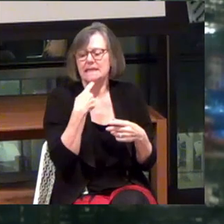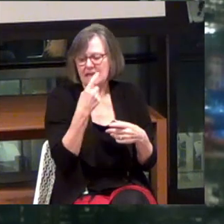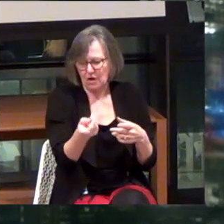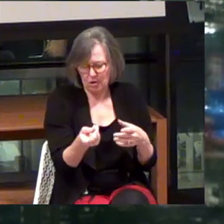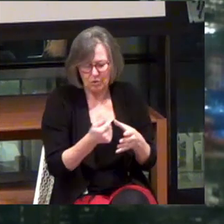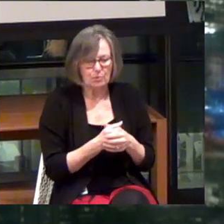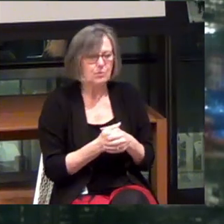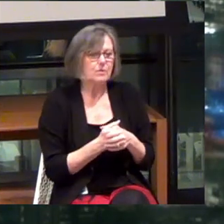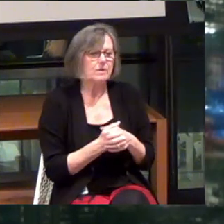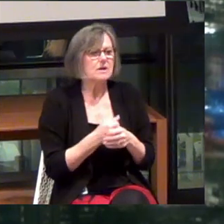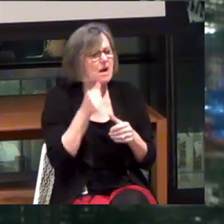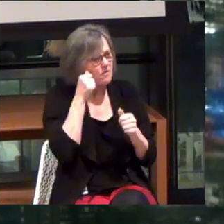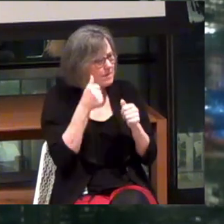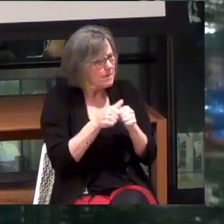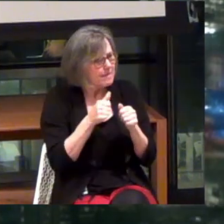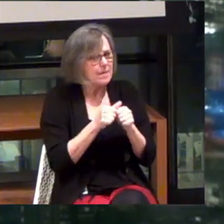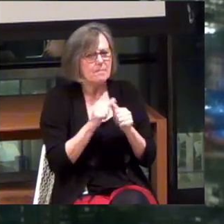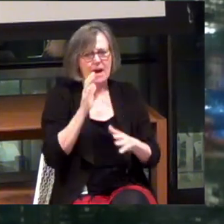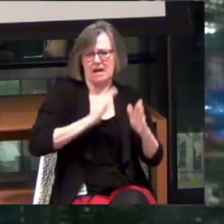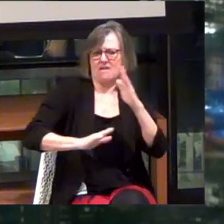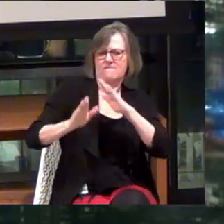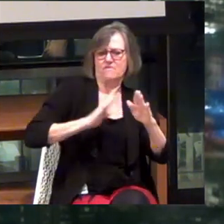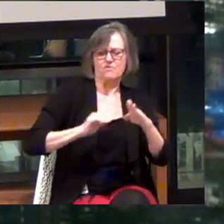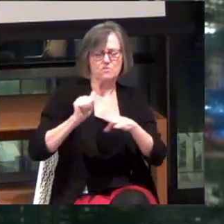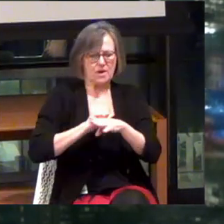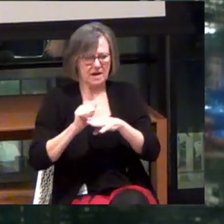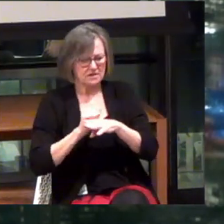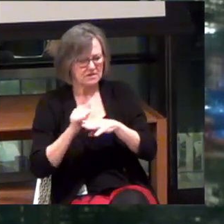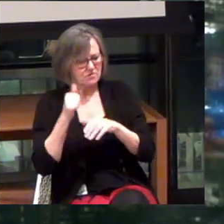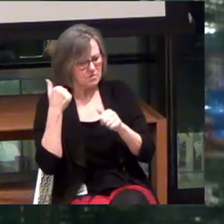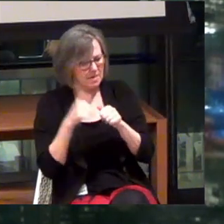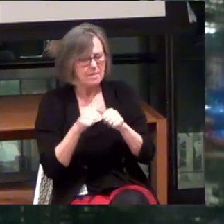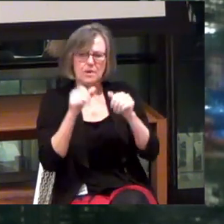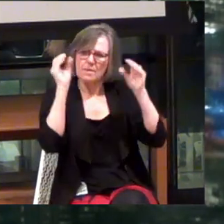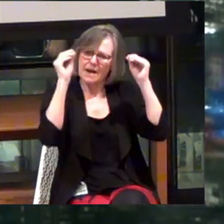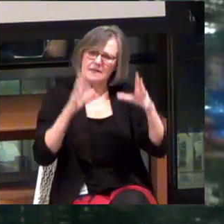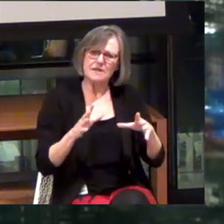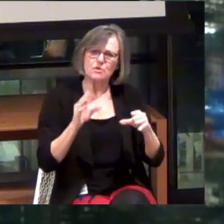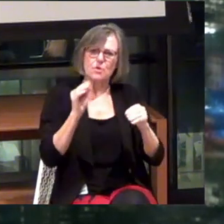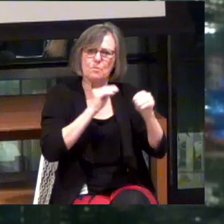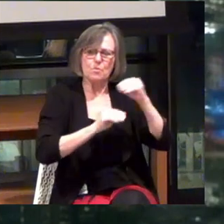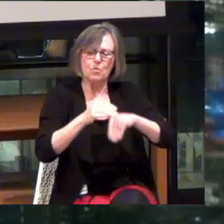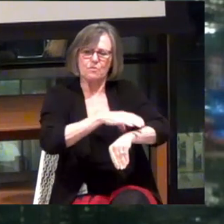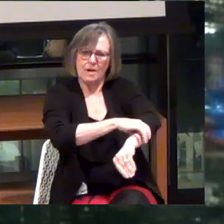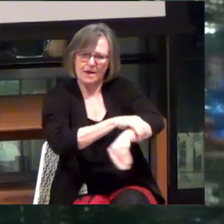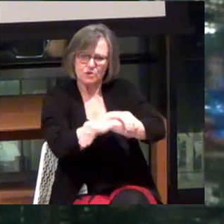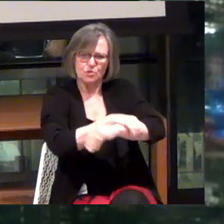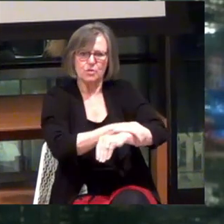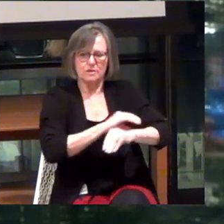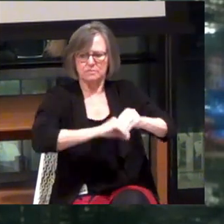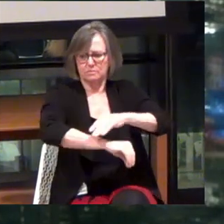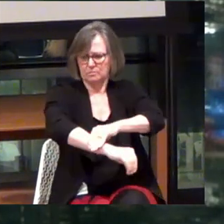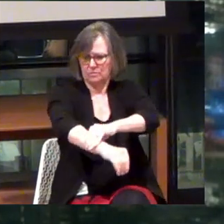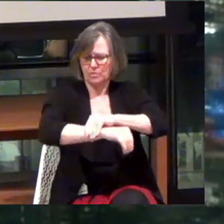So I remembered my kung fu practice, and I remembered that my teacher would move my joints into position with touch.